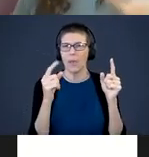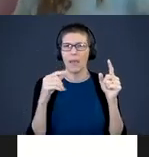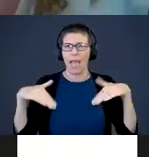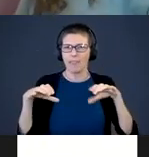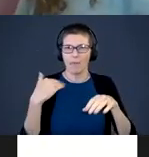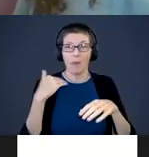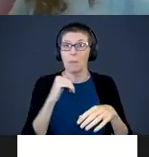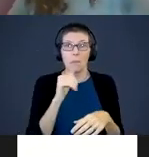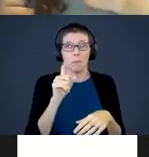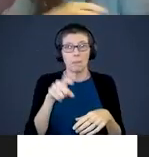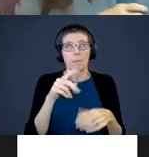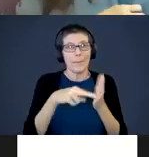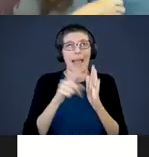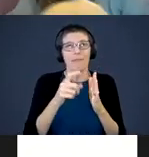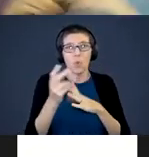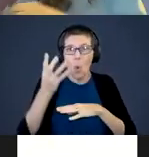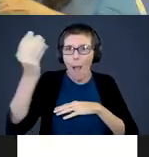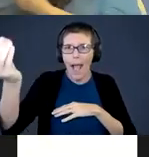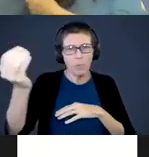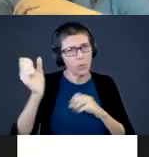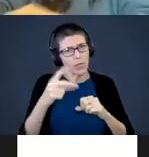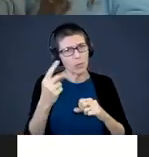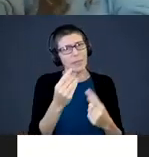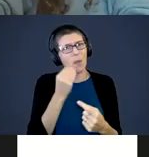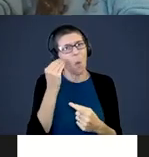to go out somewhere. You can do something at home that you have never done before.